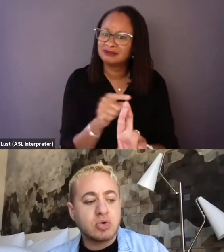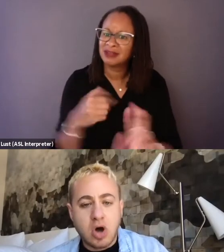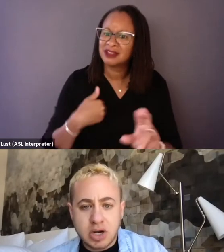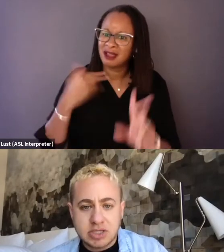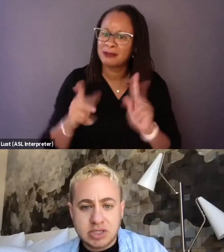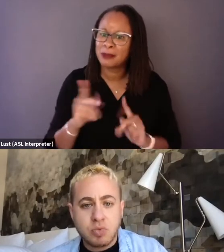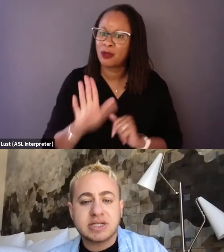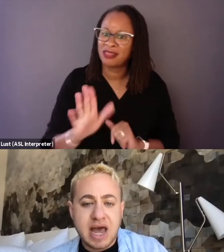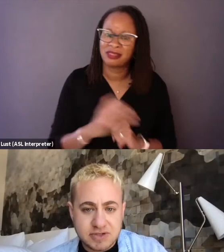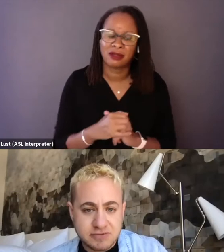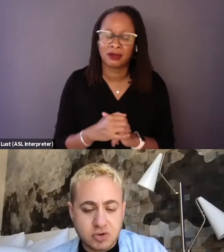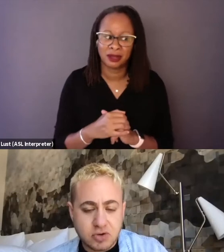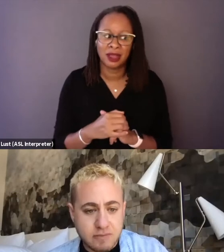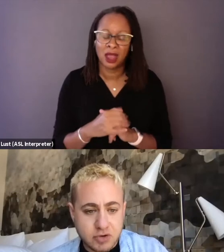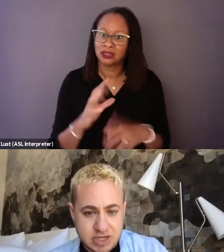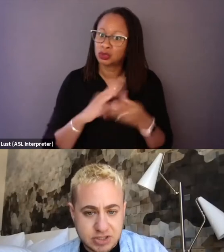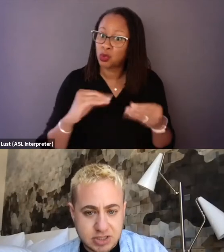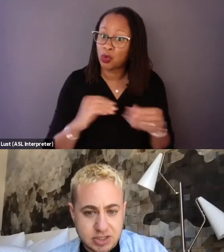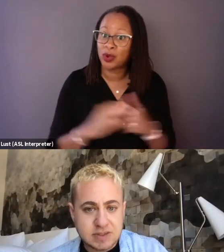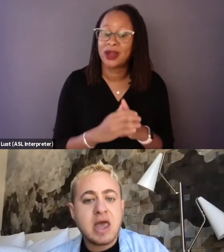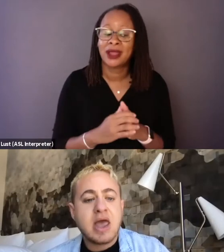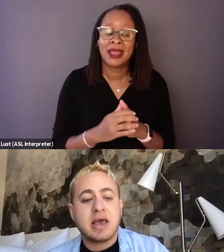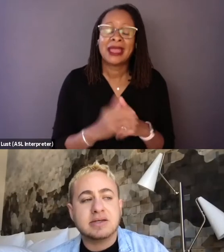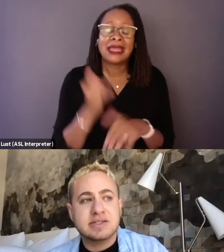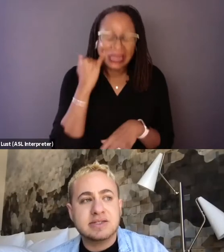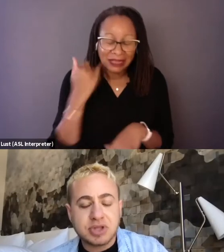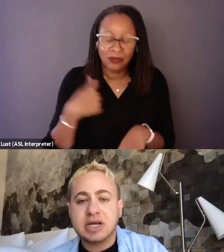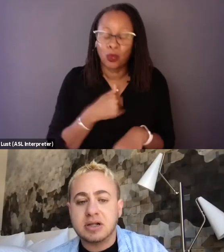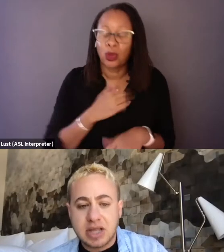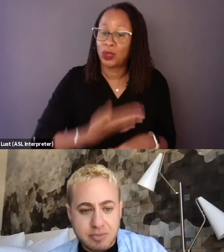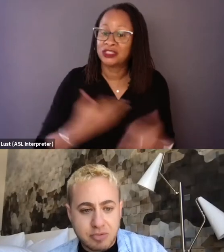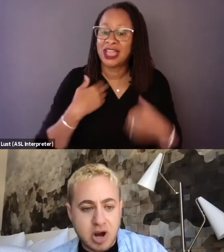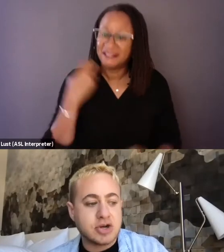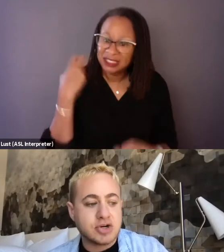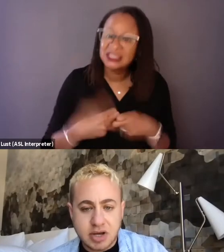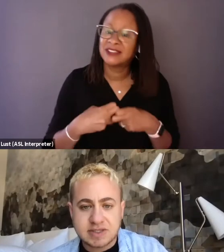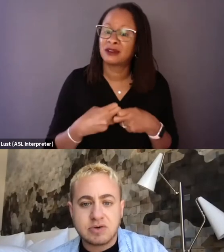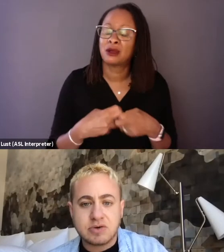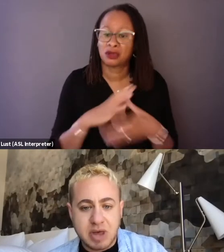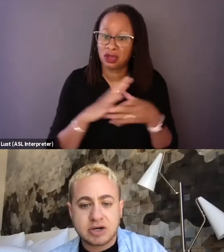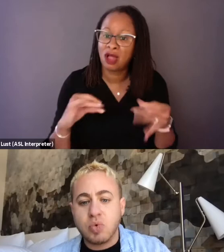So long as we're willing to have difficult conversations and deeply collaborate and trust and respect